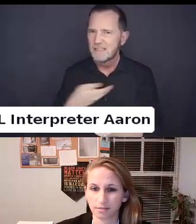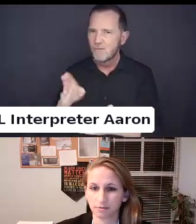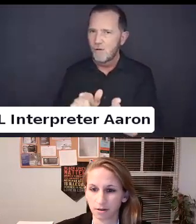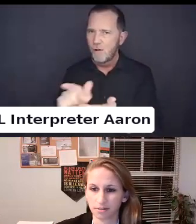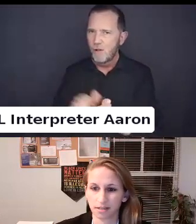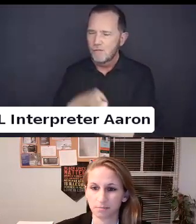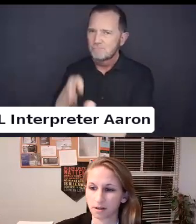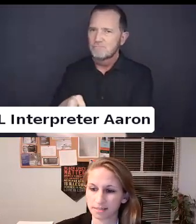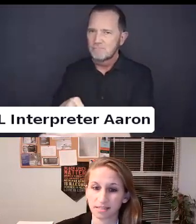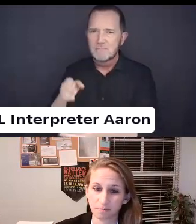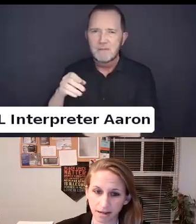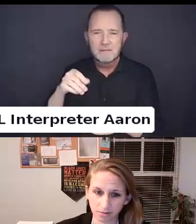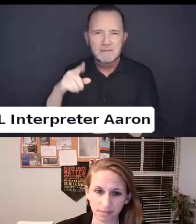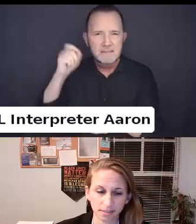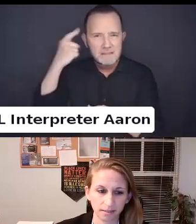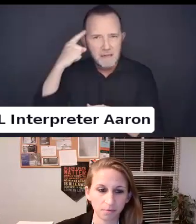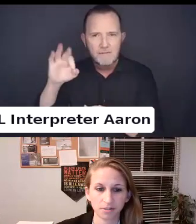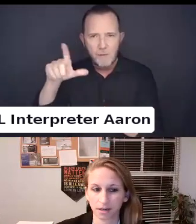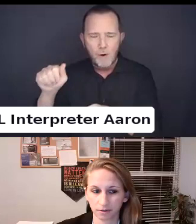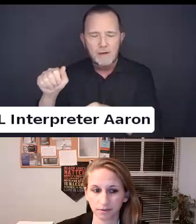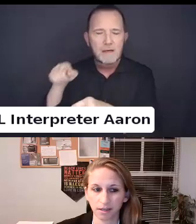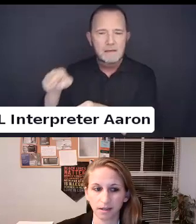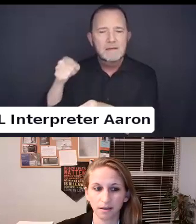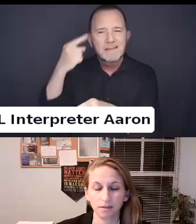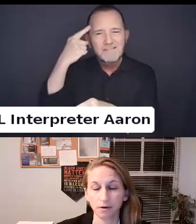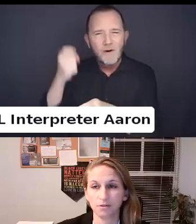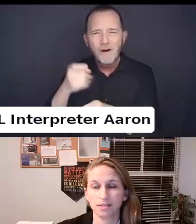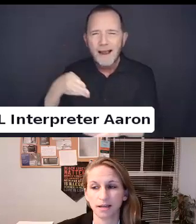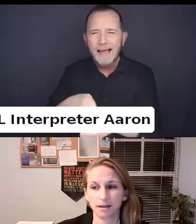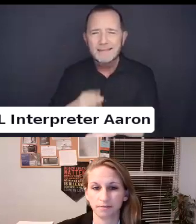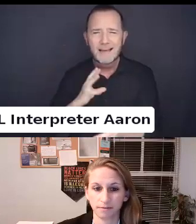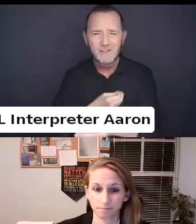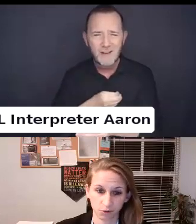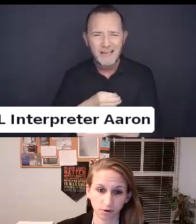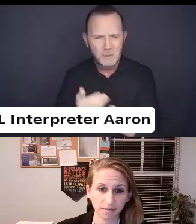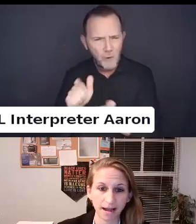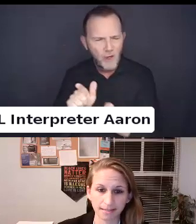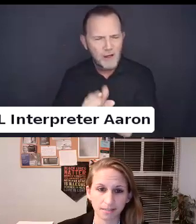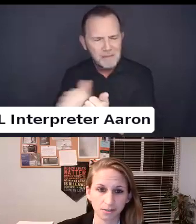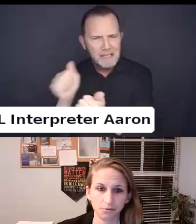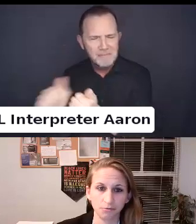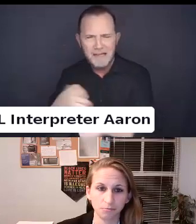Those that have strict access. Etc.